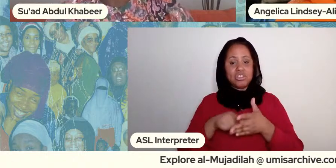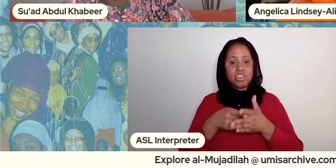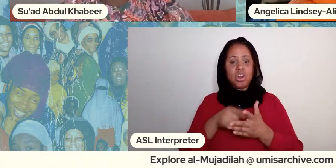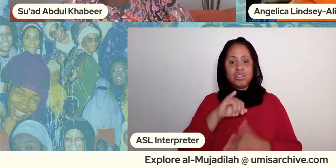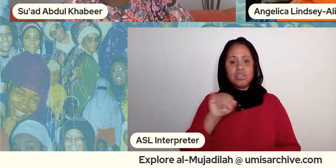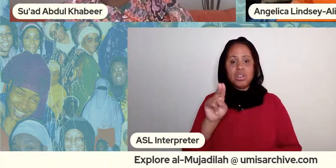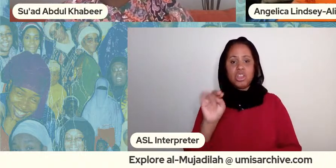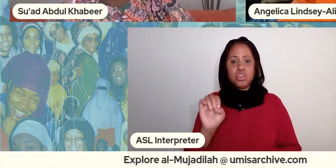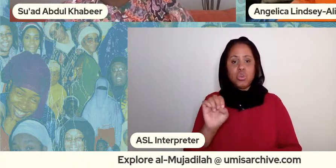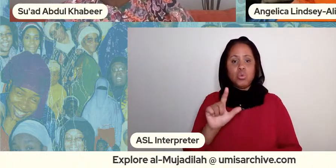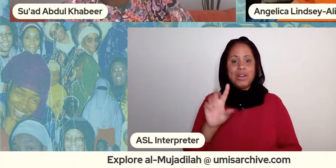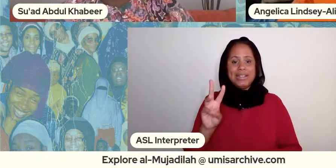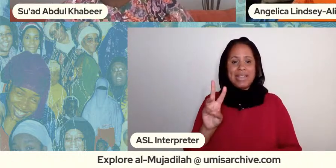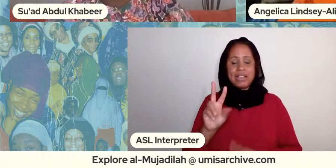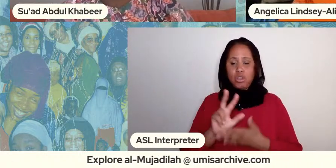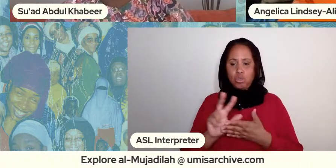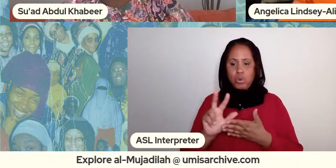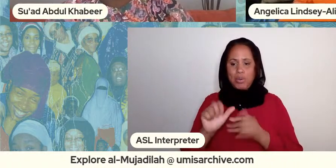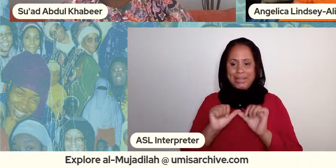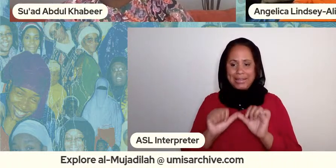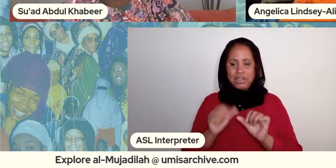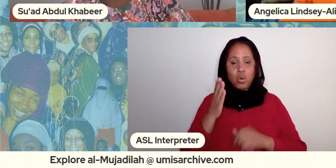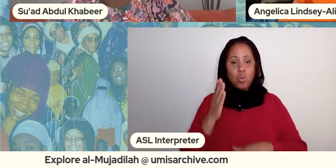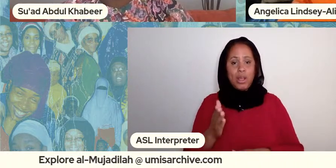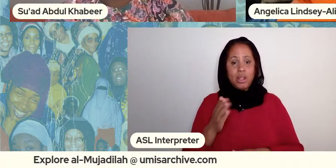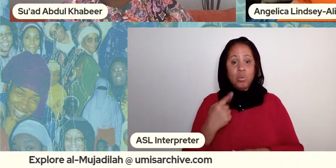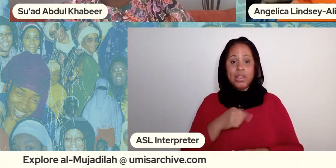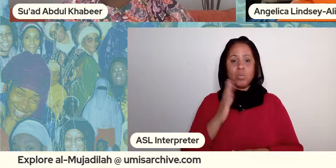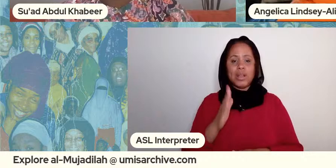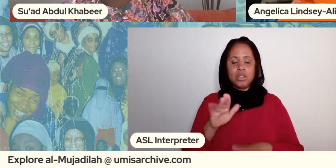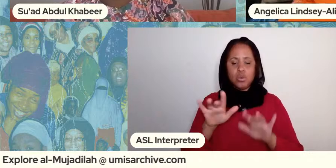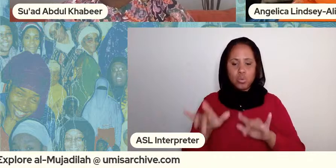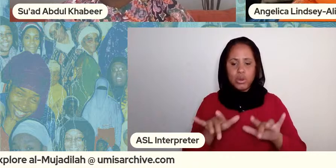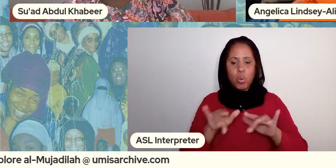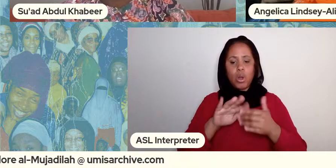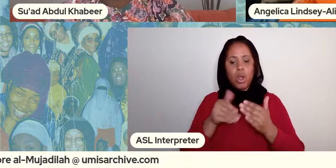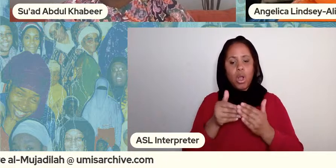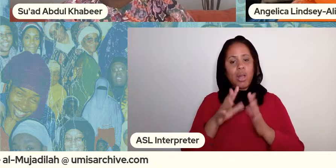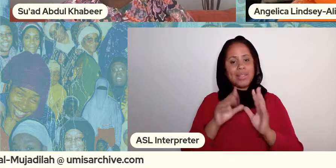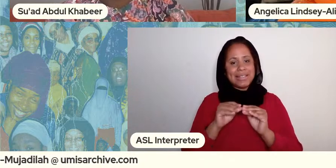this year we'll record all of the the sessions so i'm really excited um to do that again with women